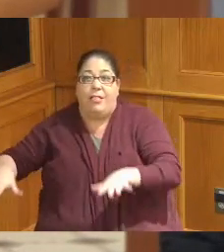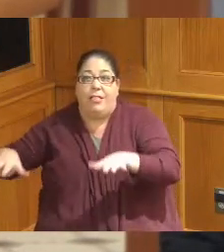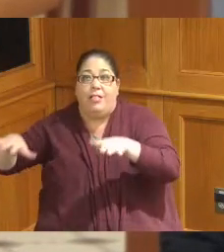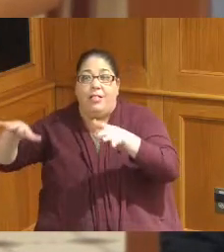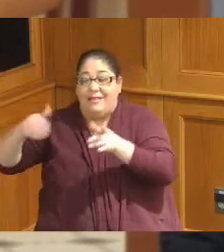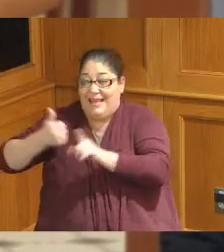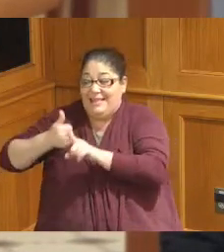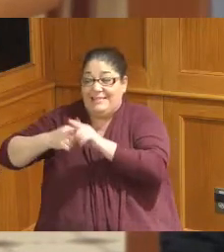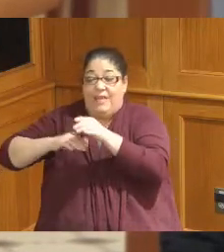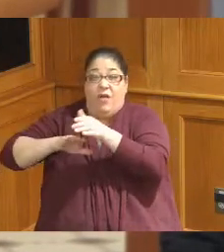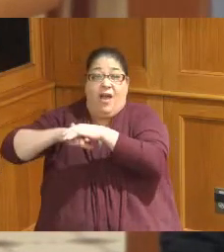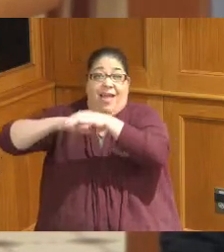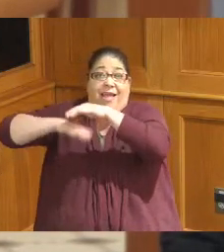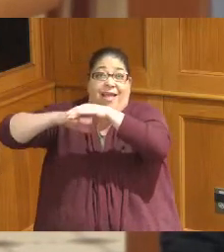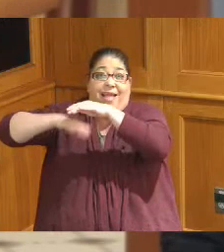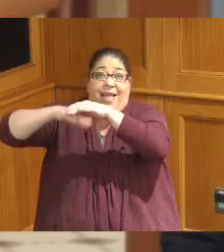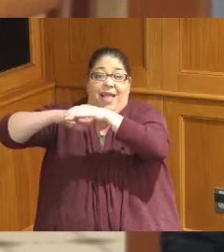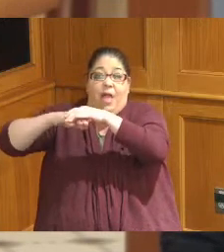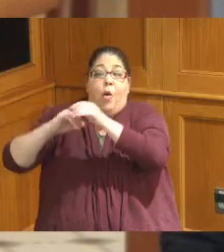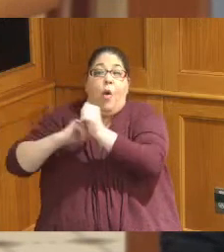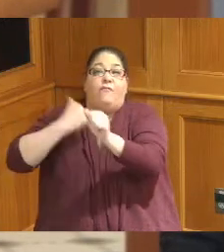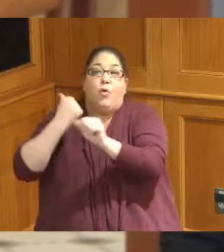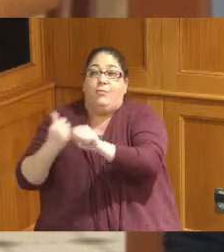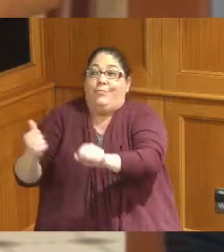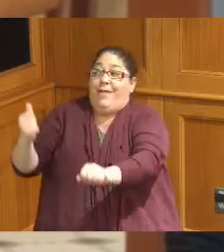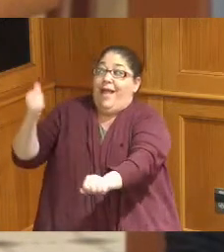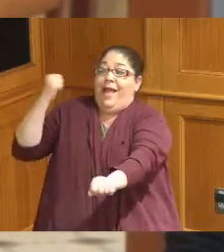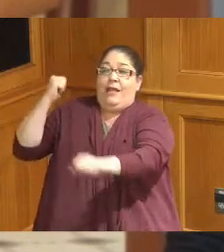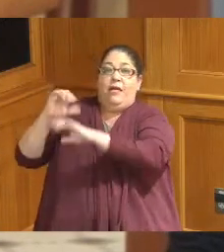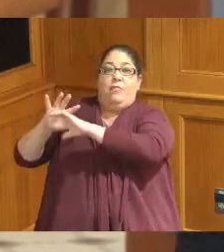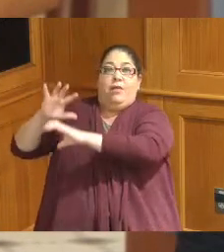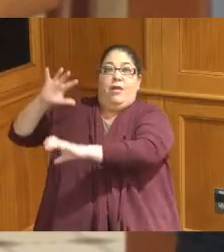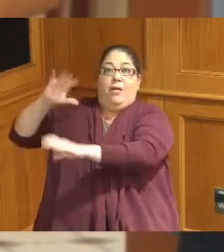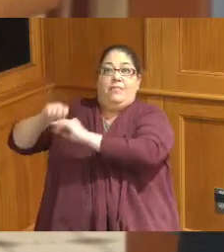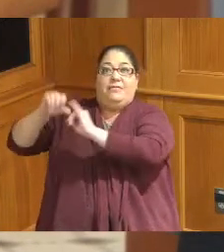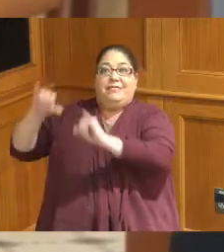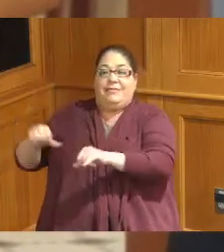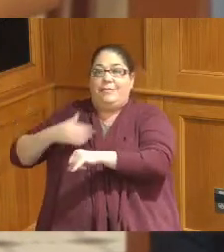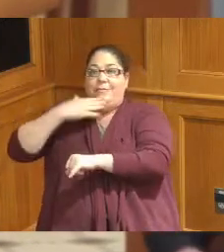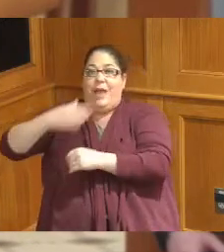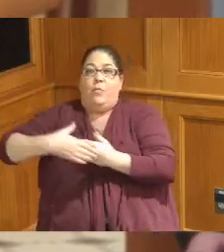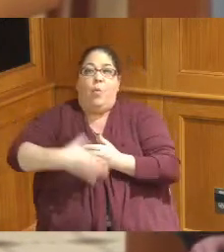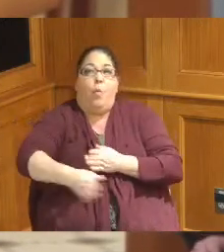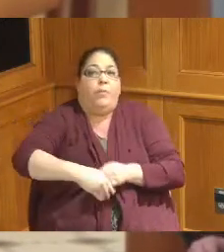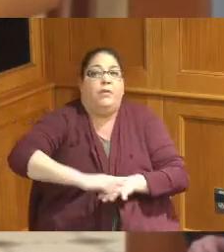not going into people's homes so that is that is the way it was structured and designed so that it